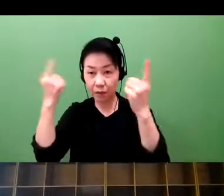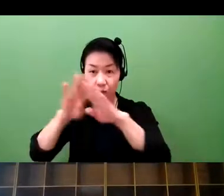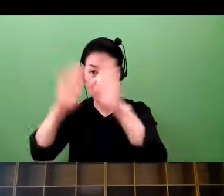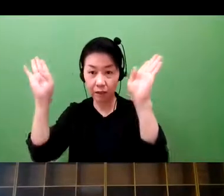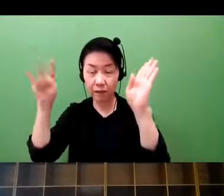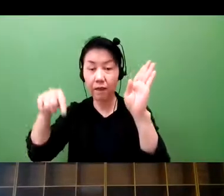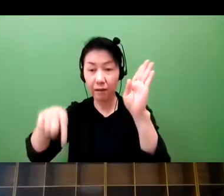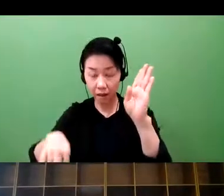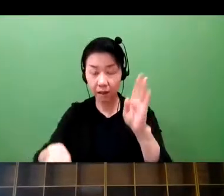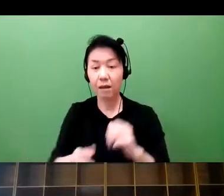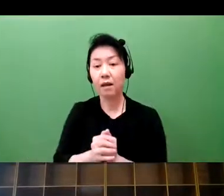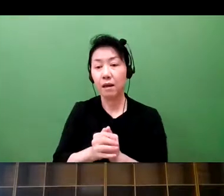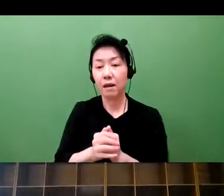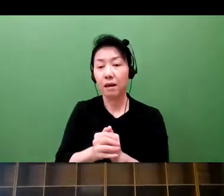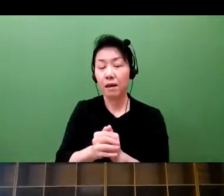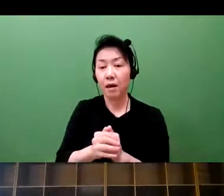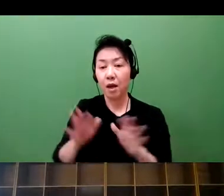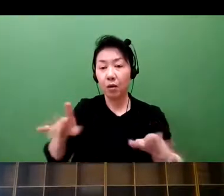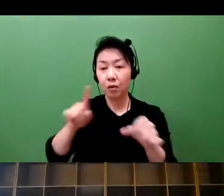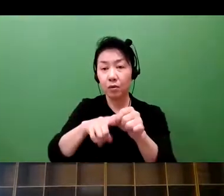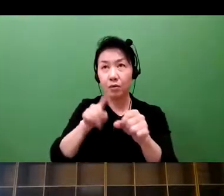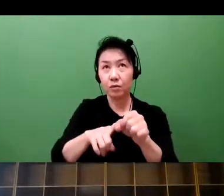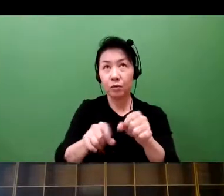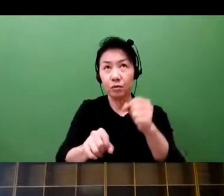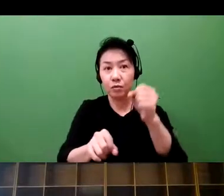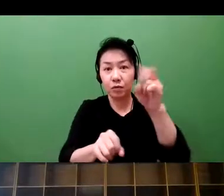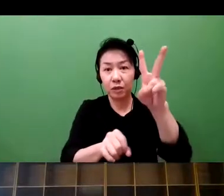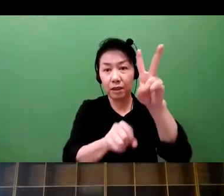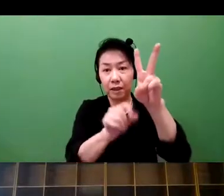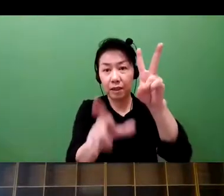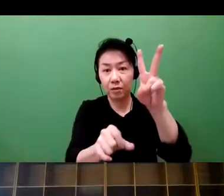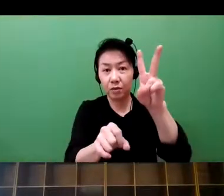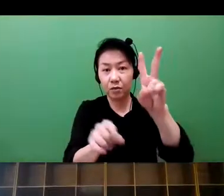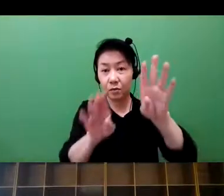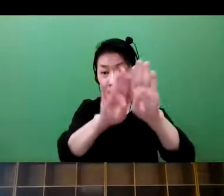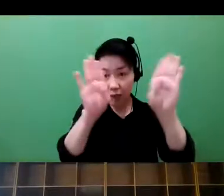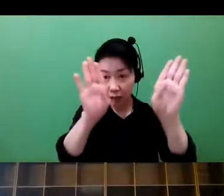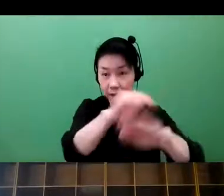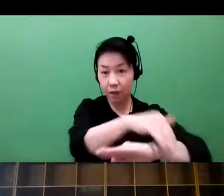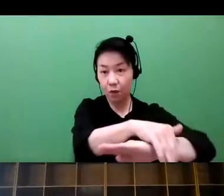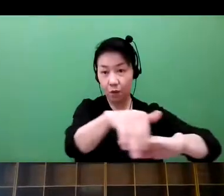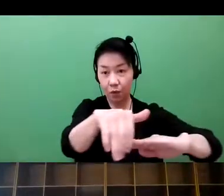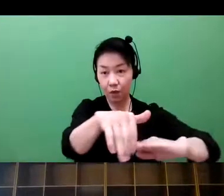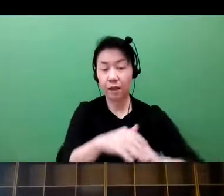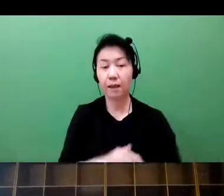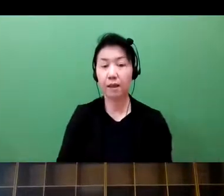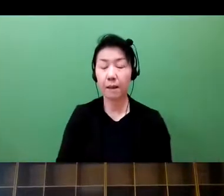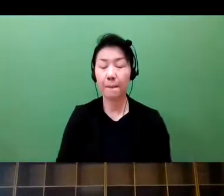with Nikkei. health tech sum, which